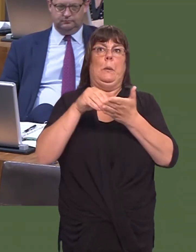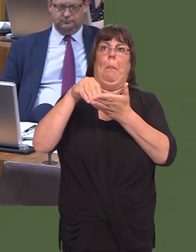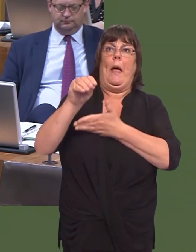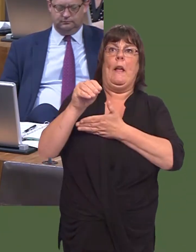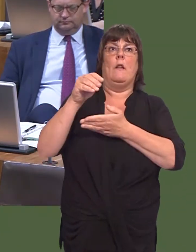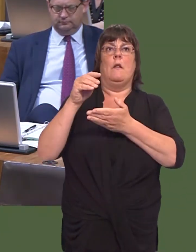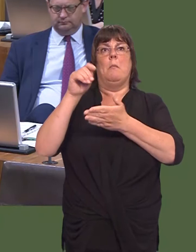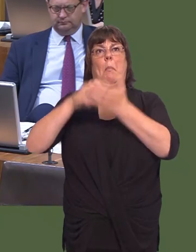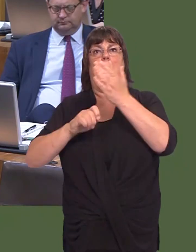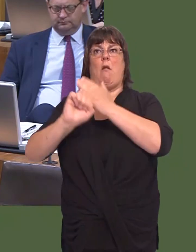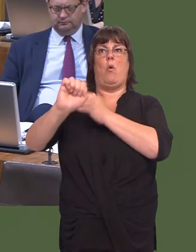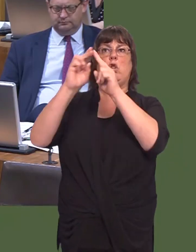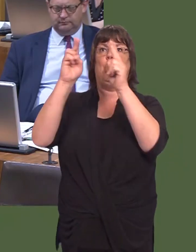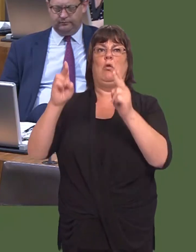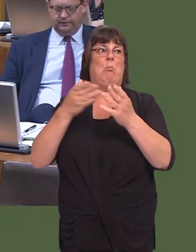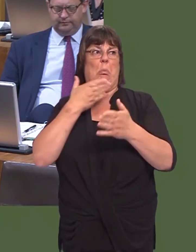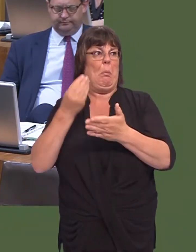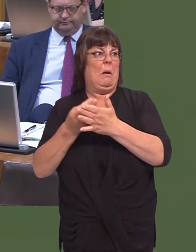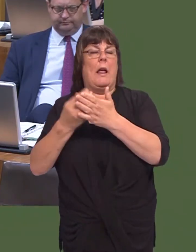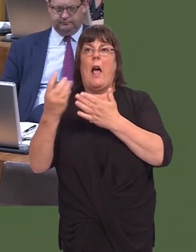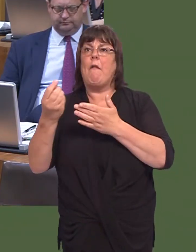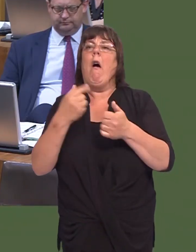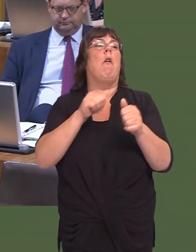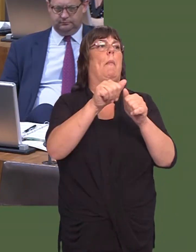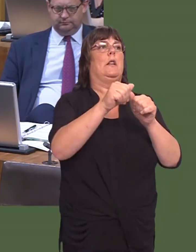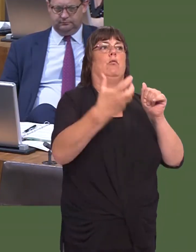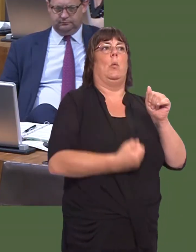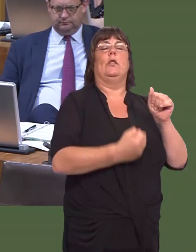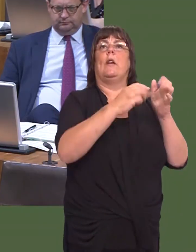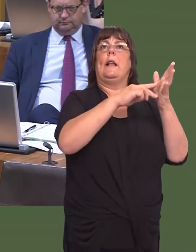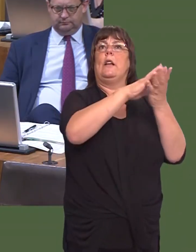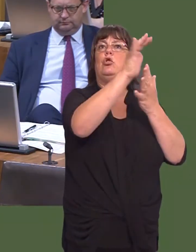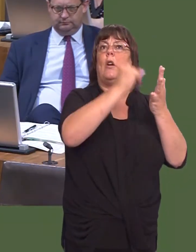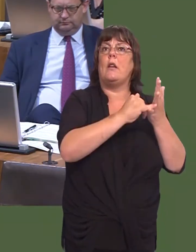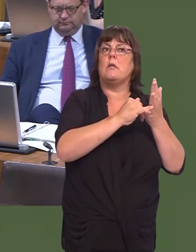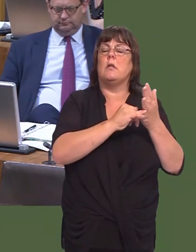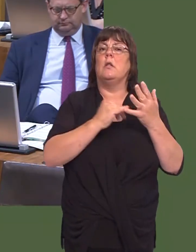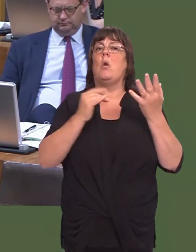that the medical profession itself must look at in terms of what the model should be in the future.